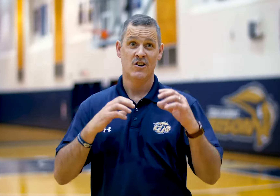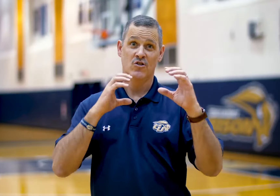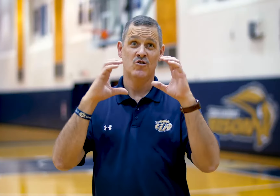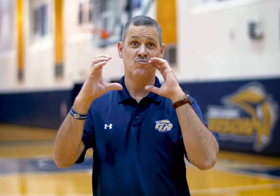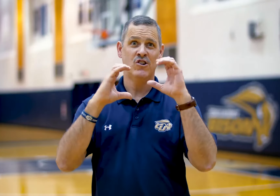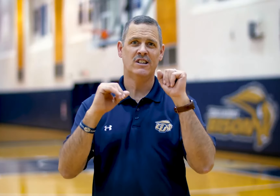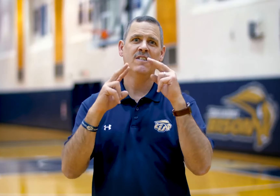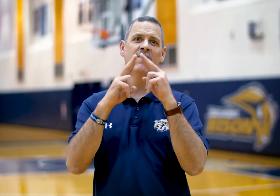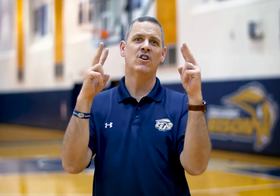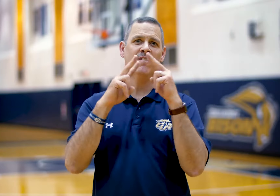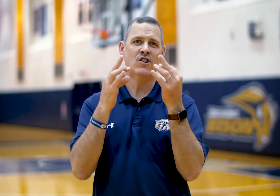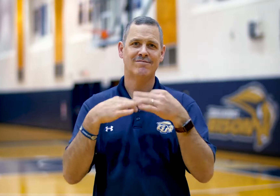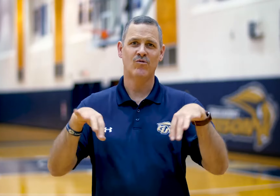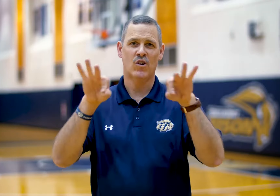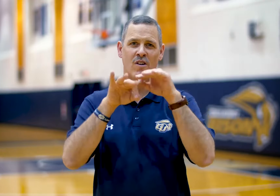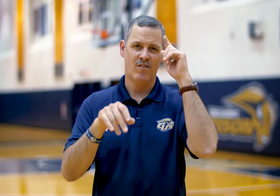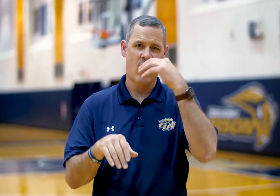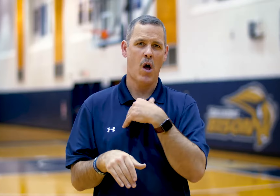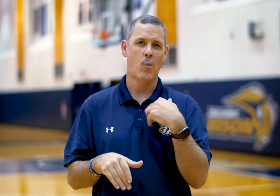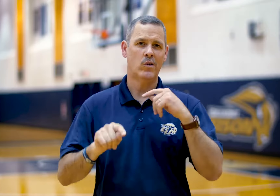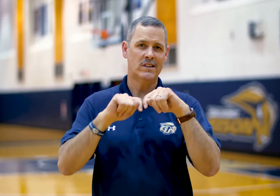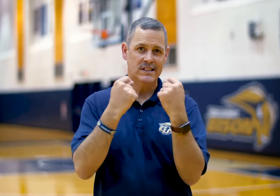Communication is very, very important for our team.